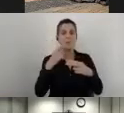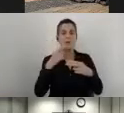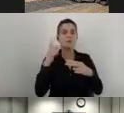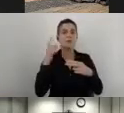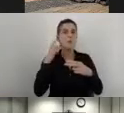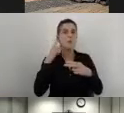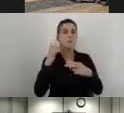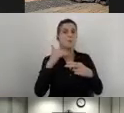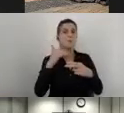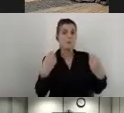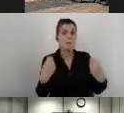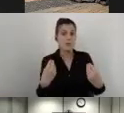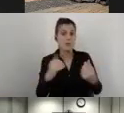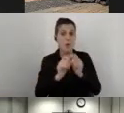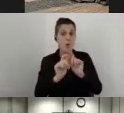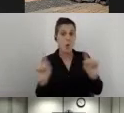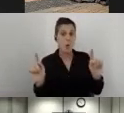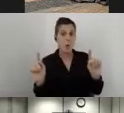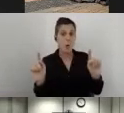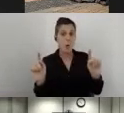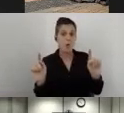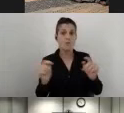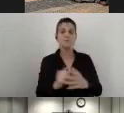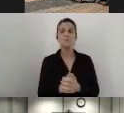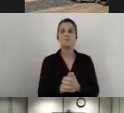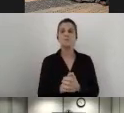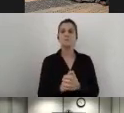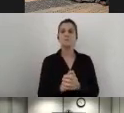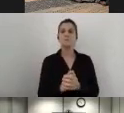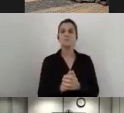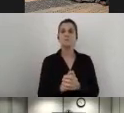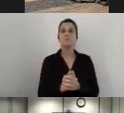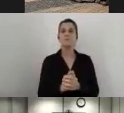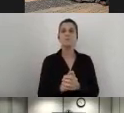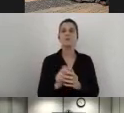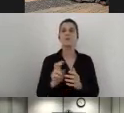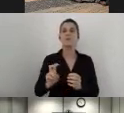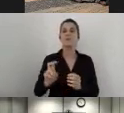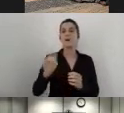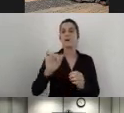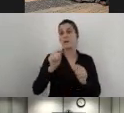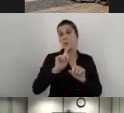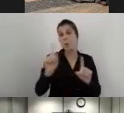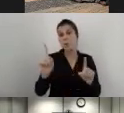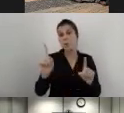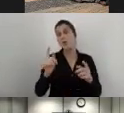Let's say that it's not relevant, so I can just skip the complaint or not compliant such that the system when